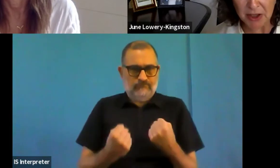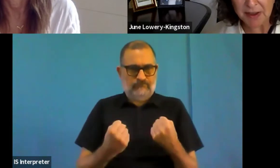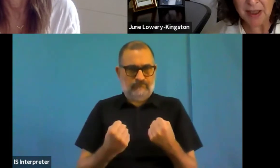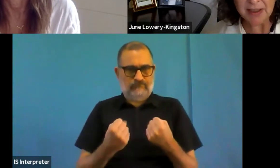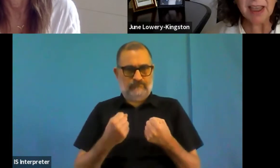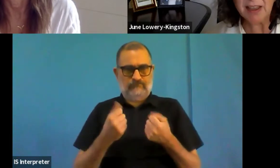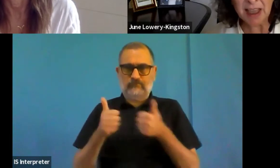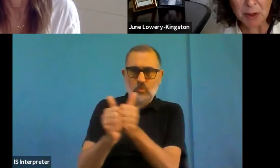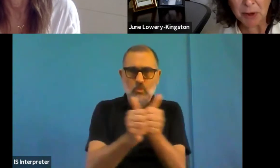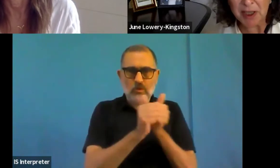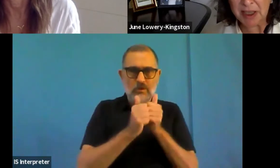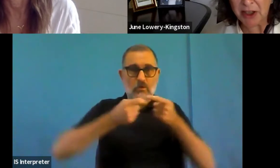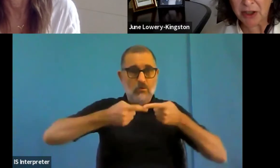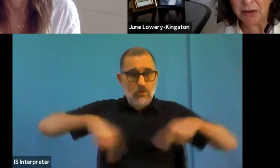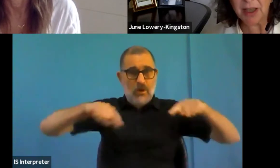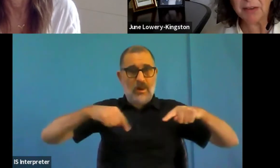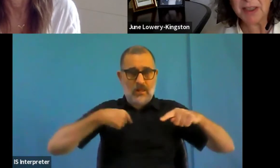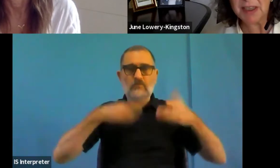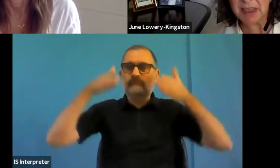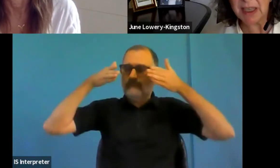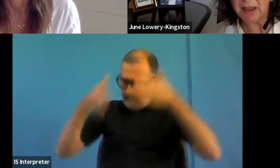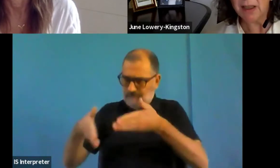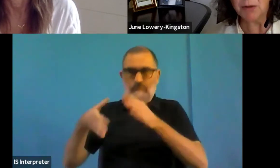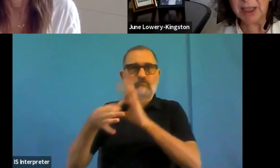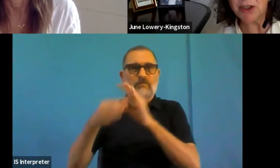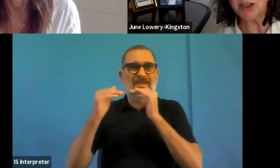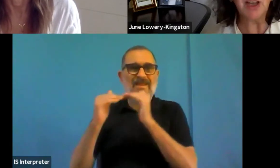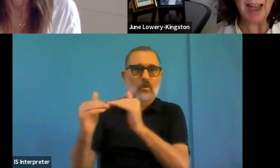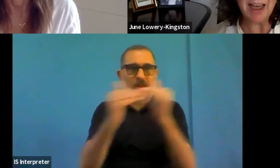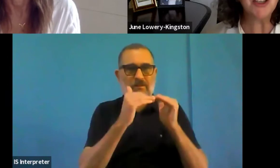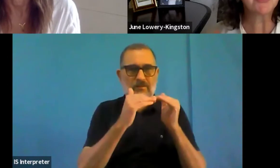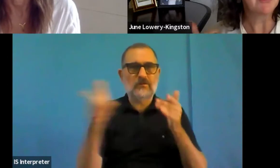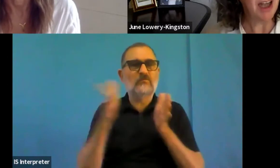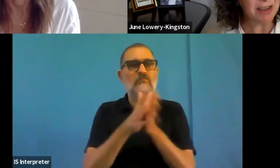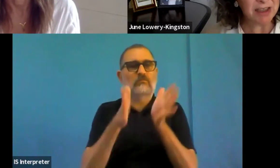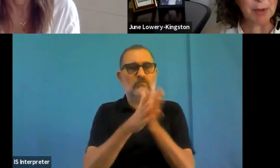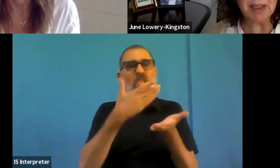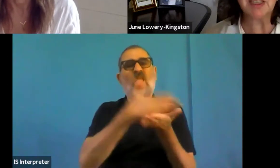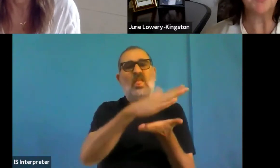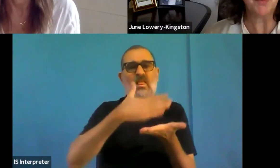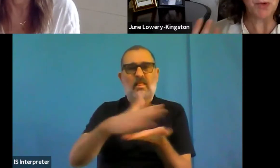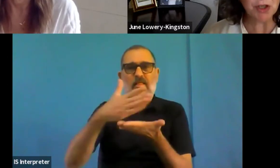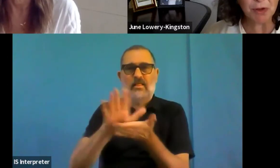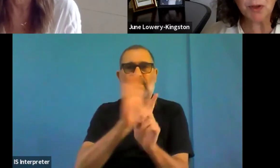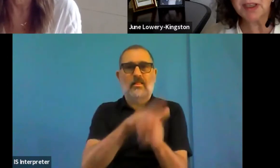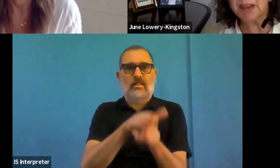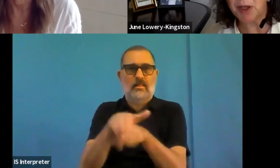is sex, sexual orientation, ethnicity, religion, age, and disability, which, of course, is